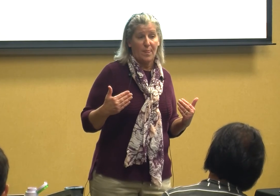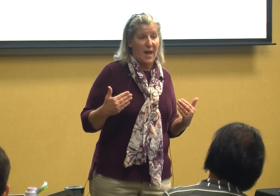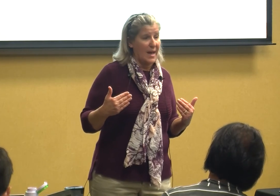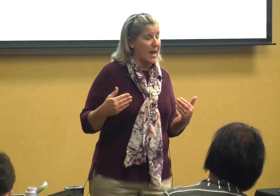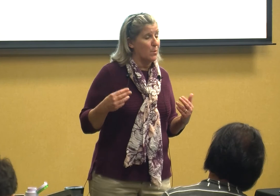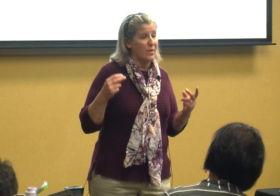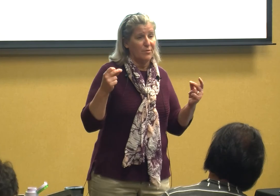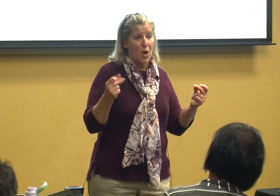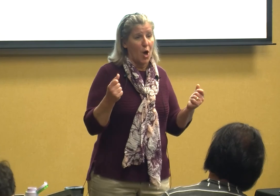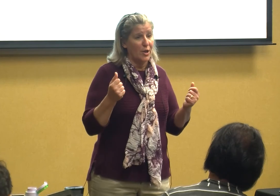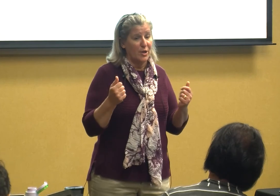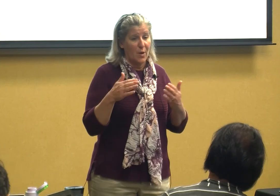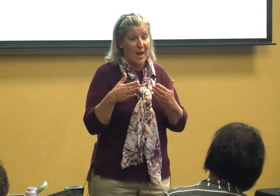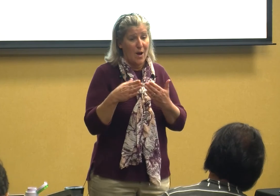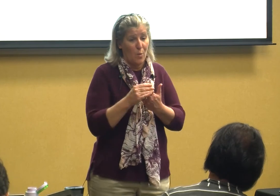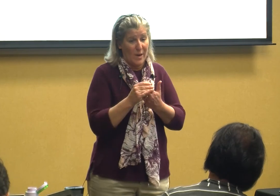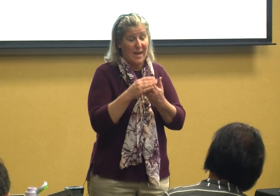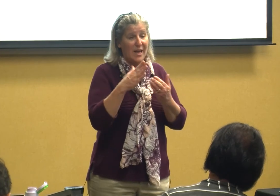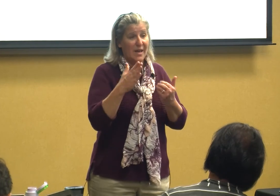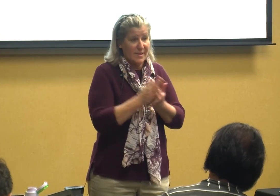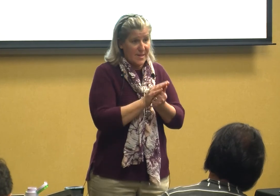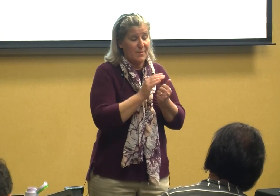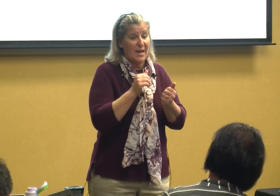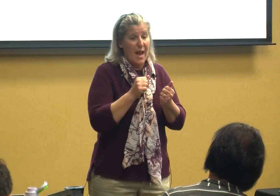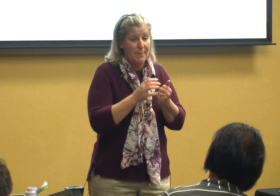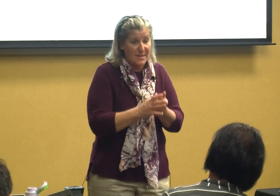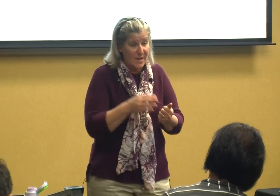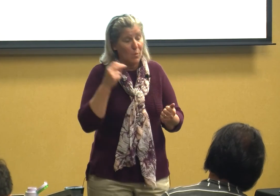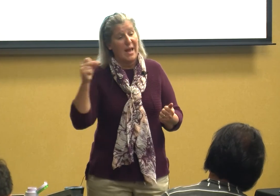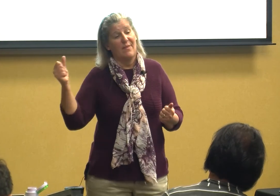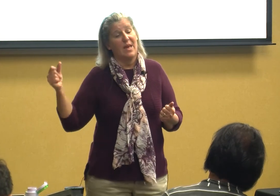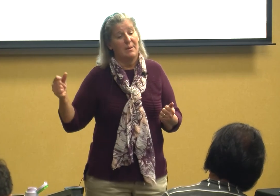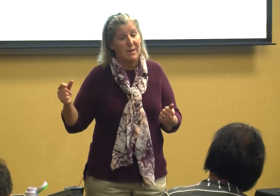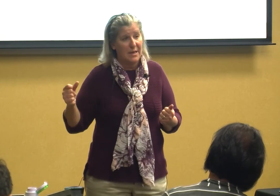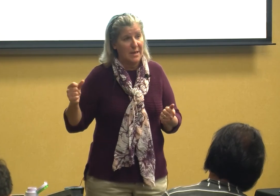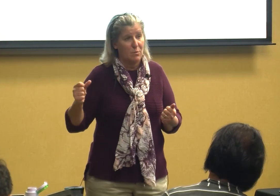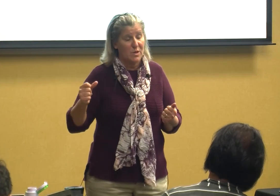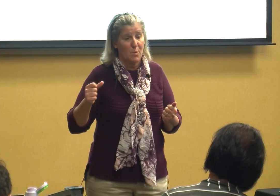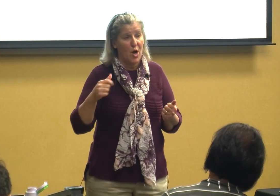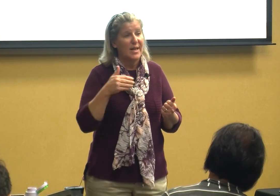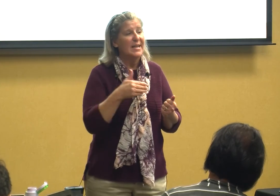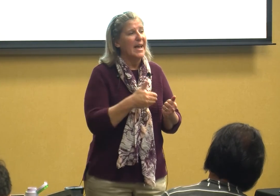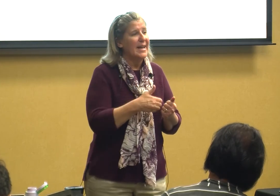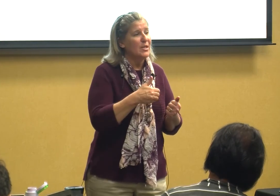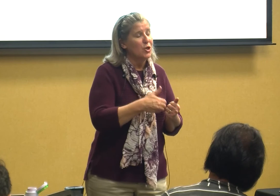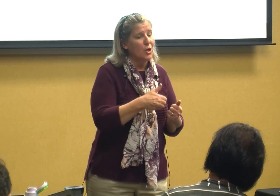I would have thought you know how we something happens and we had that immediate response it took